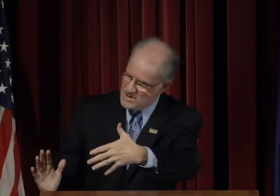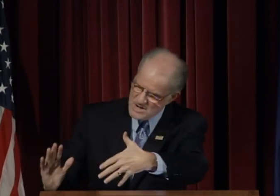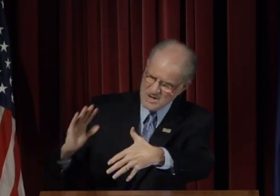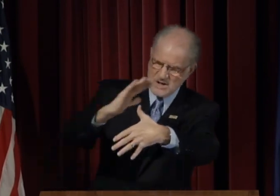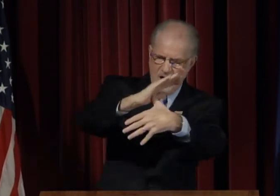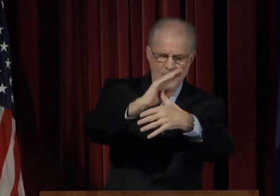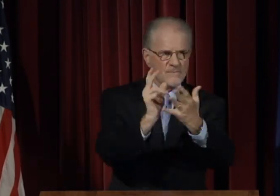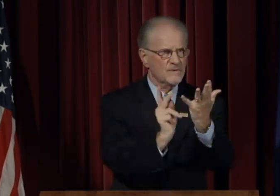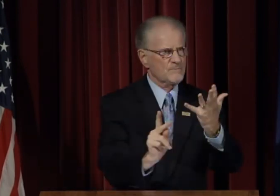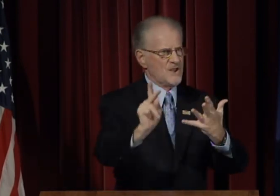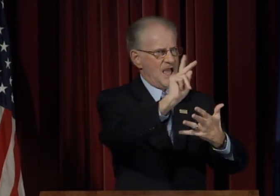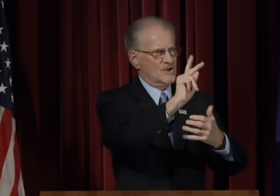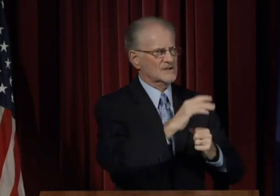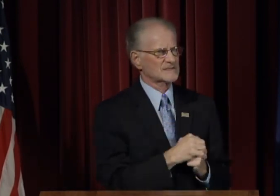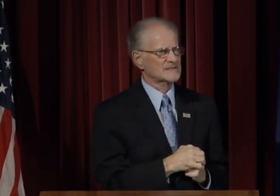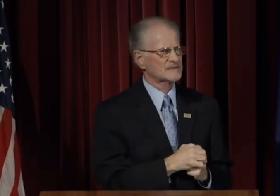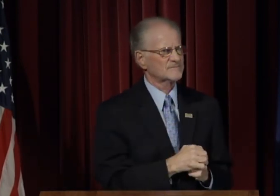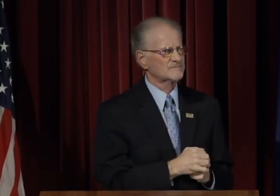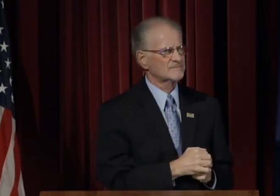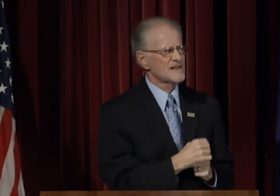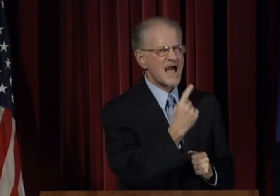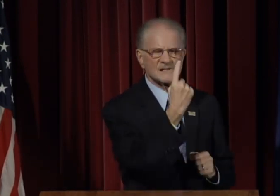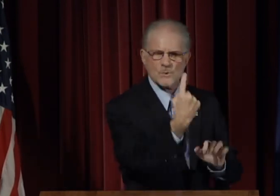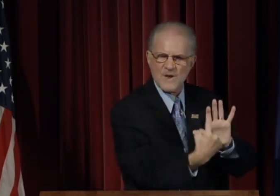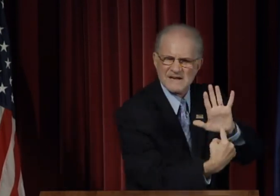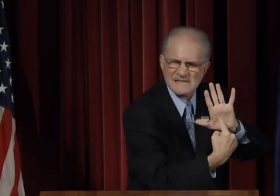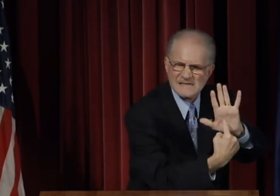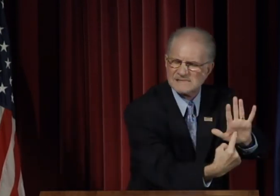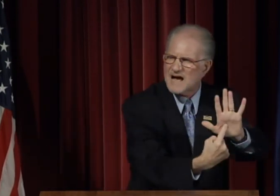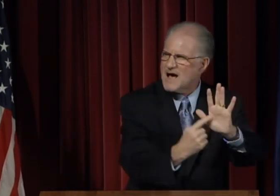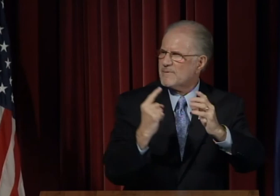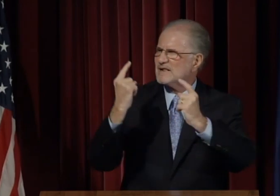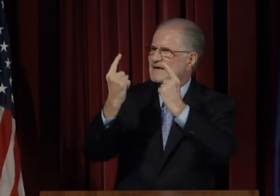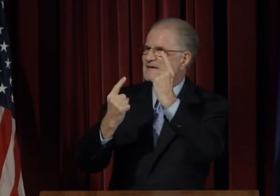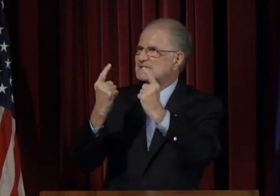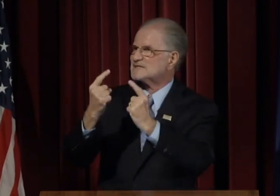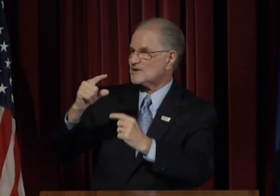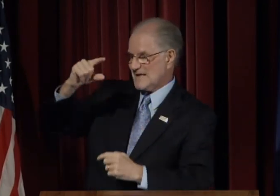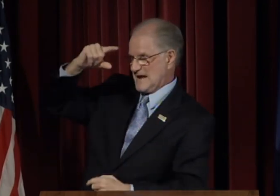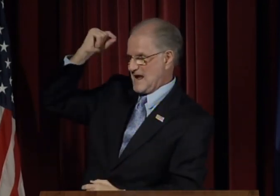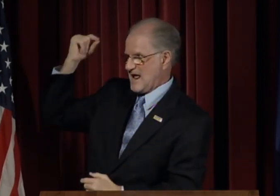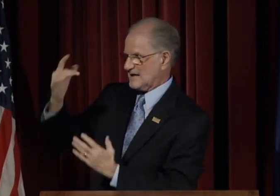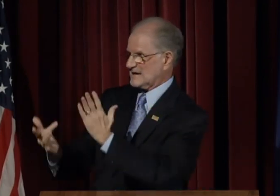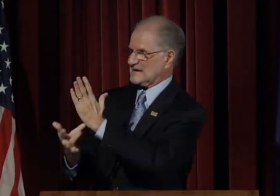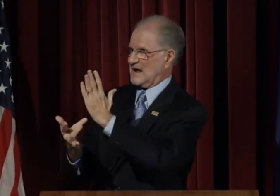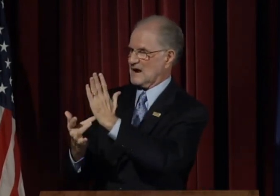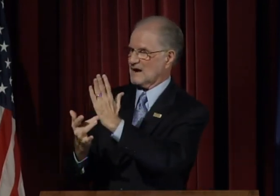We have already discussed the implications of making enrollment our top priority.